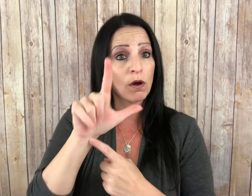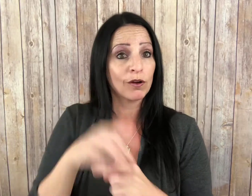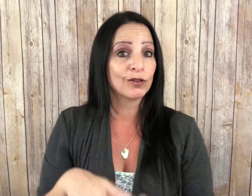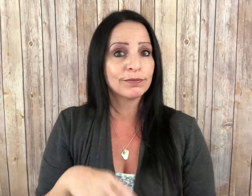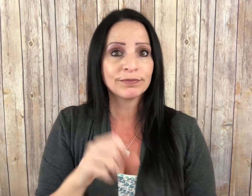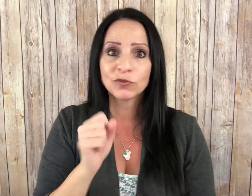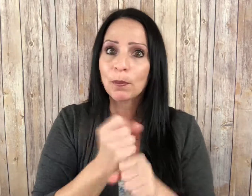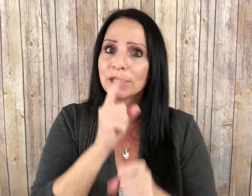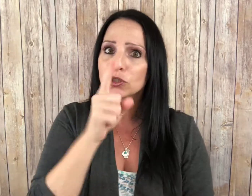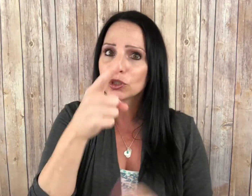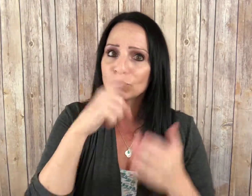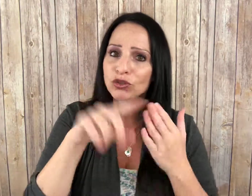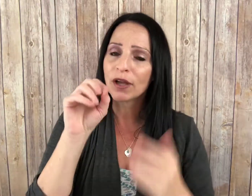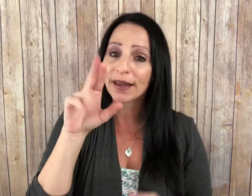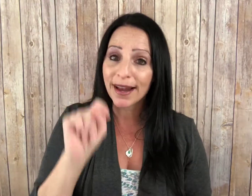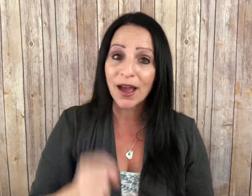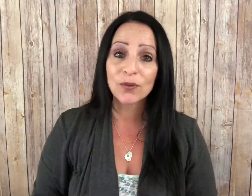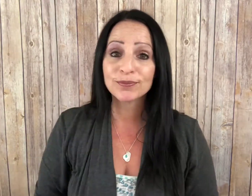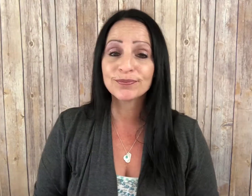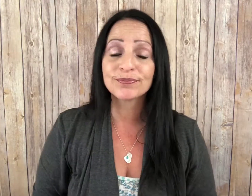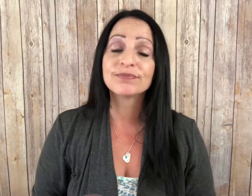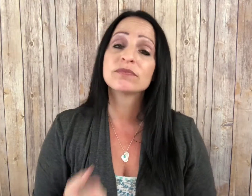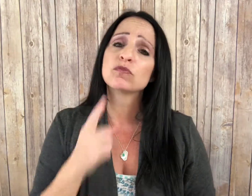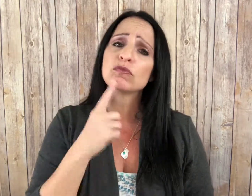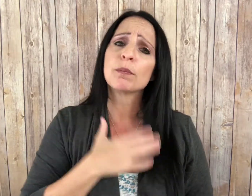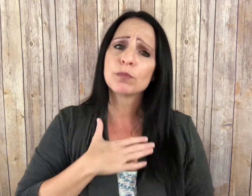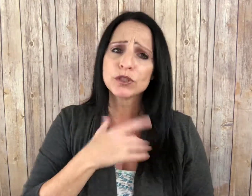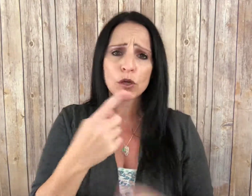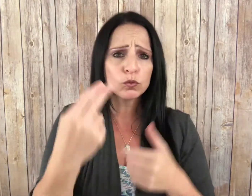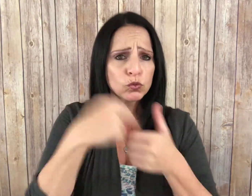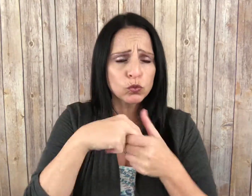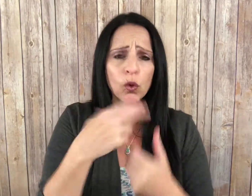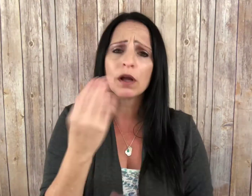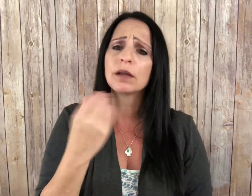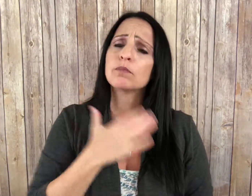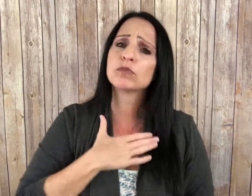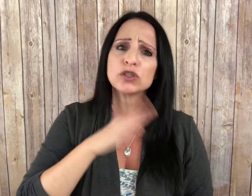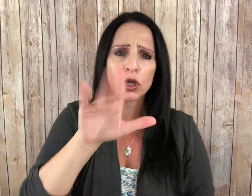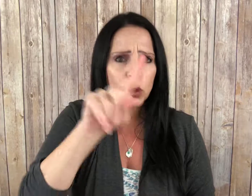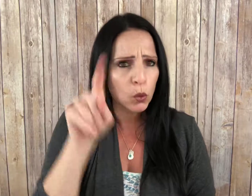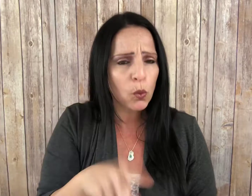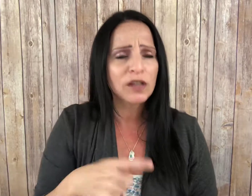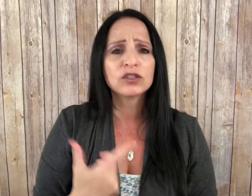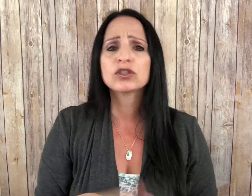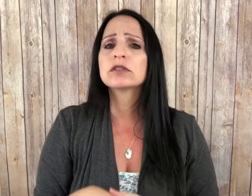Be sure to check it out. I appreciate you joining me as well as your questions!